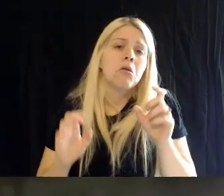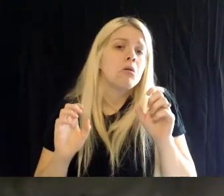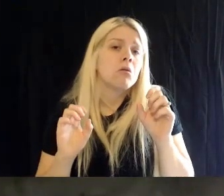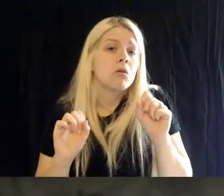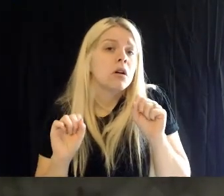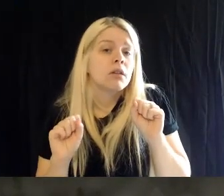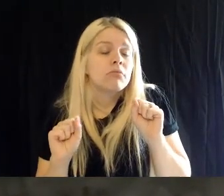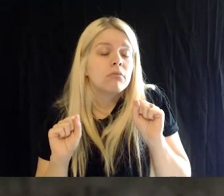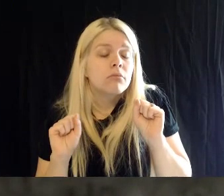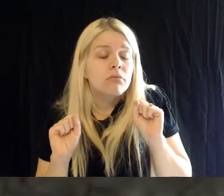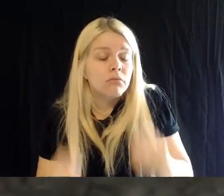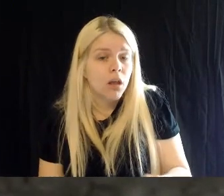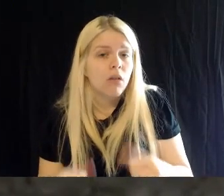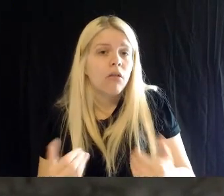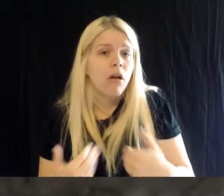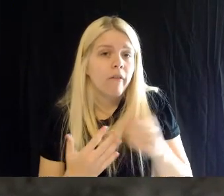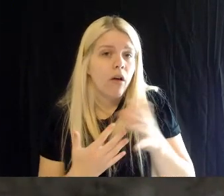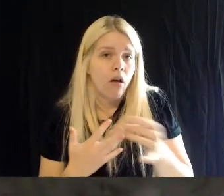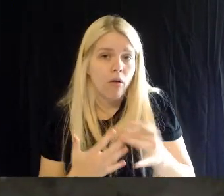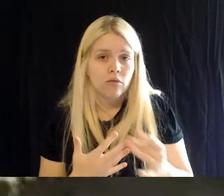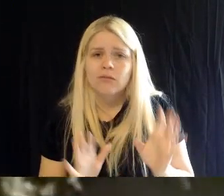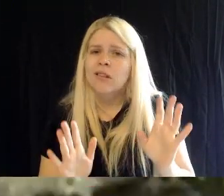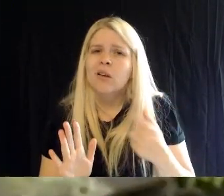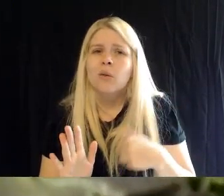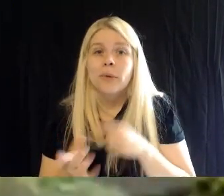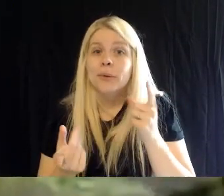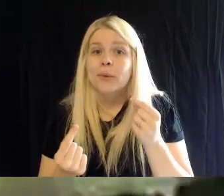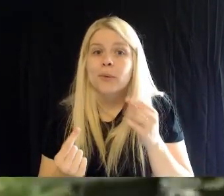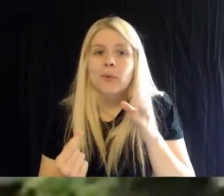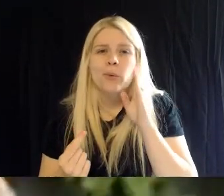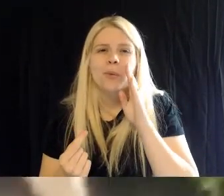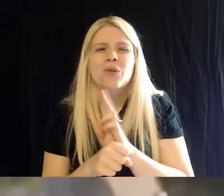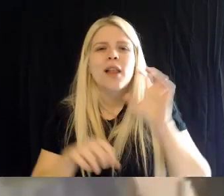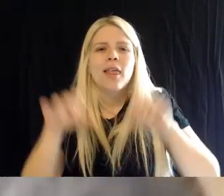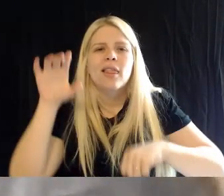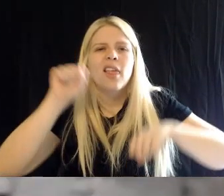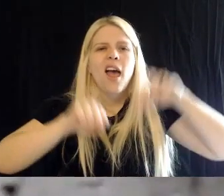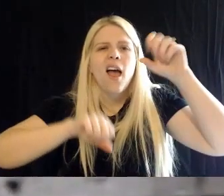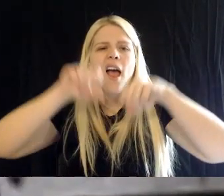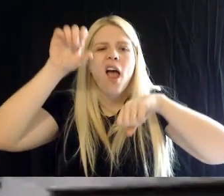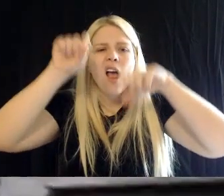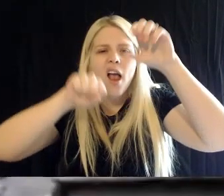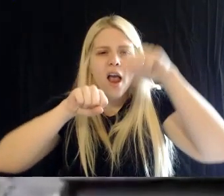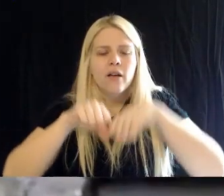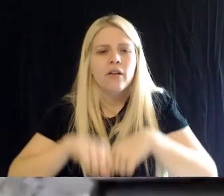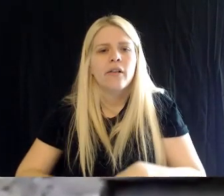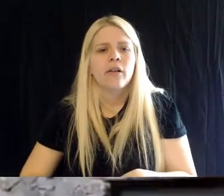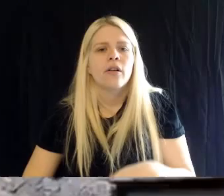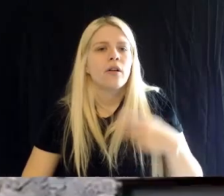Right now the way we try to prune it is with ladders, and long poles with saws, or